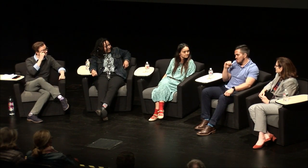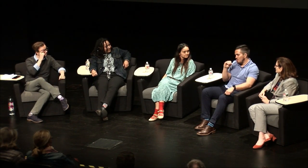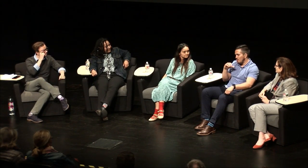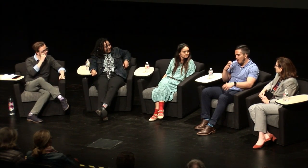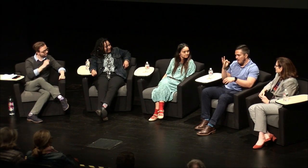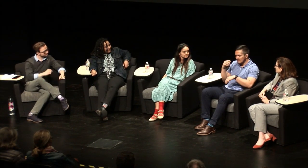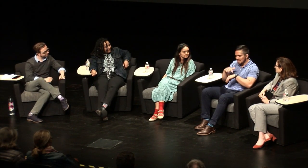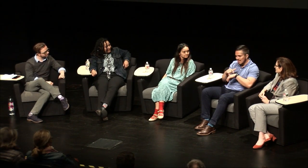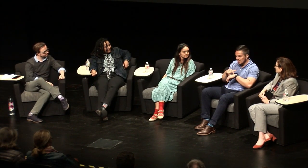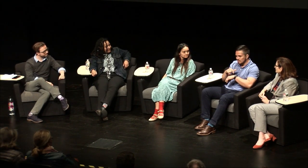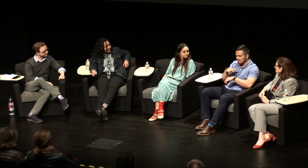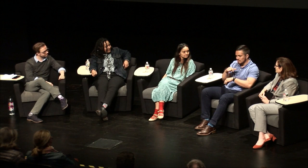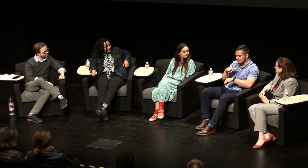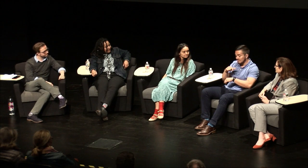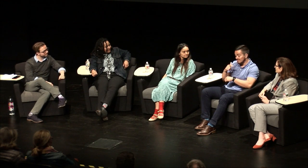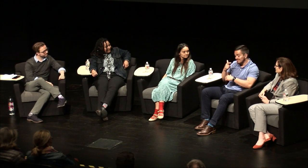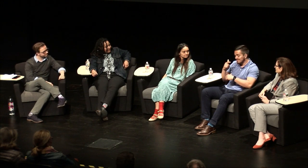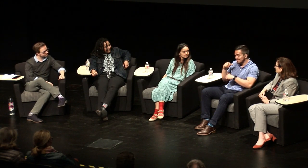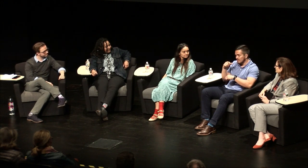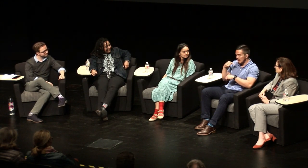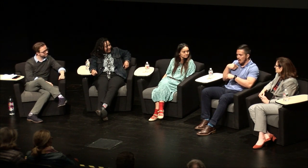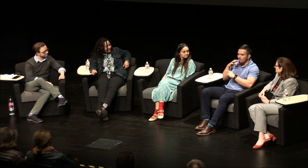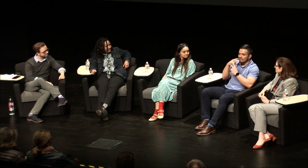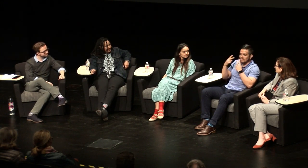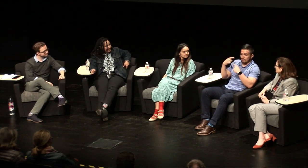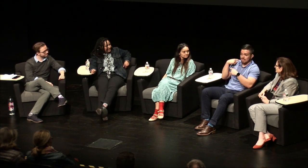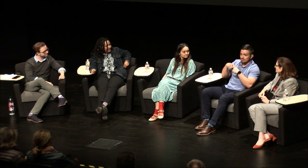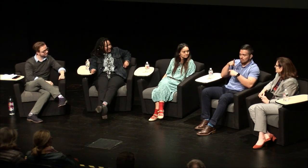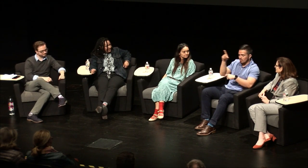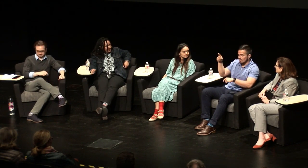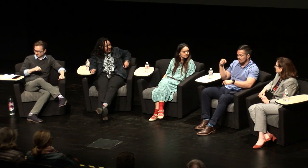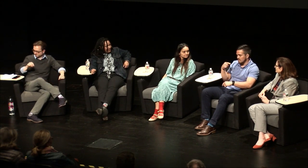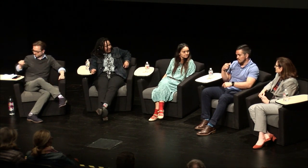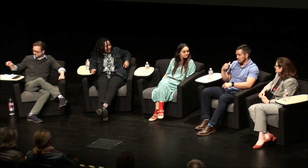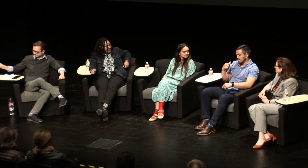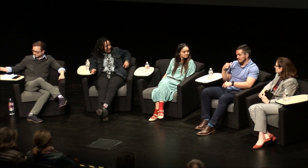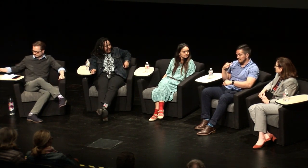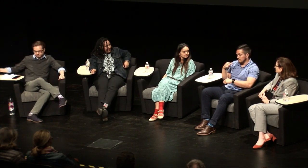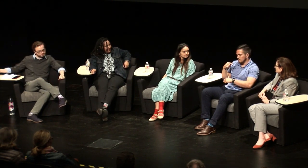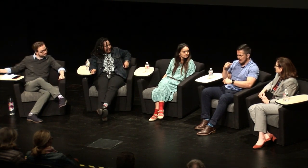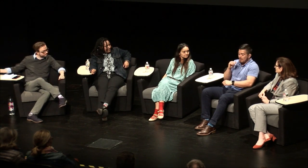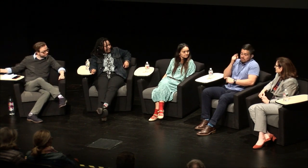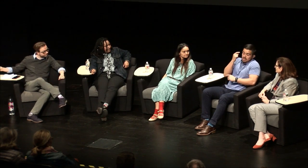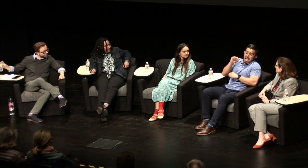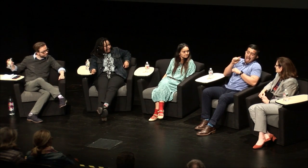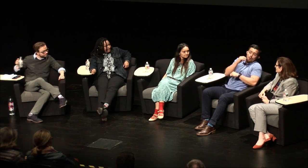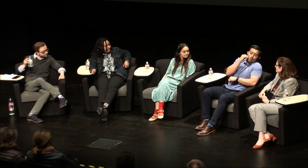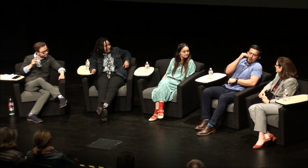is hearing. So a lot of the times you know I'll go to Mexico to visit family